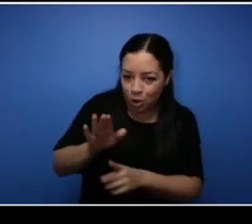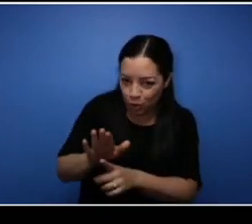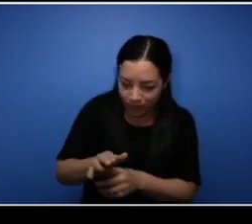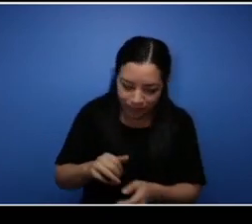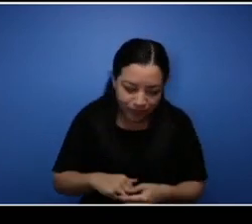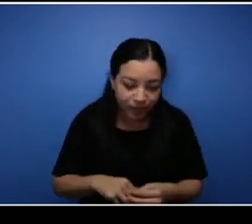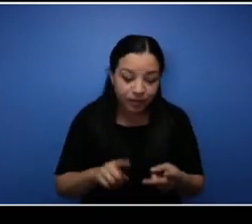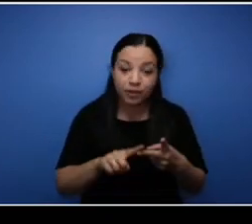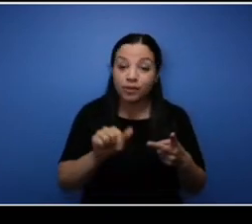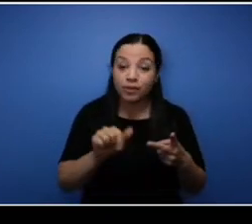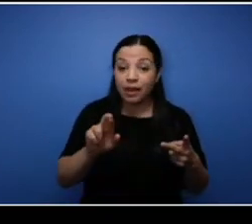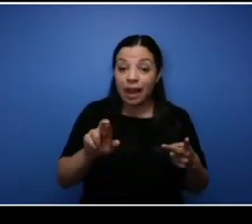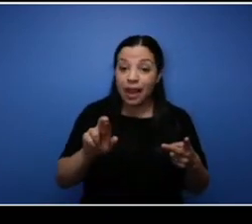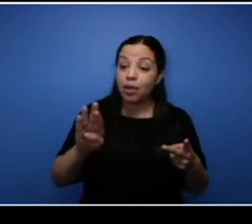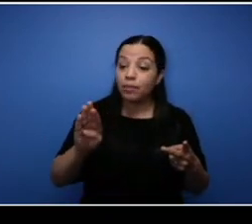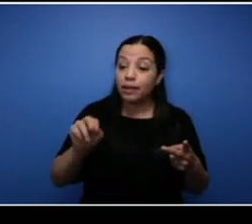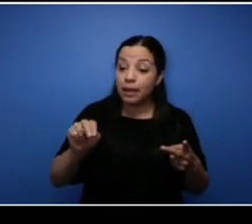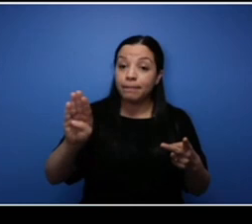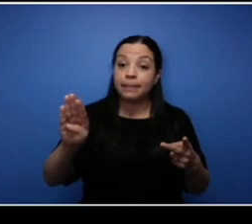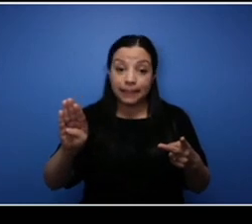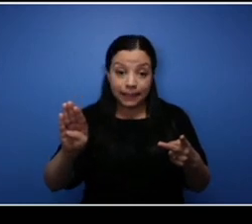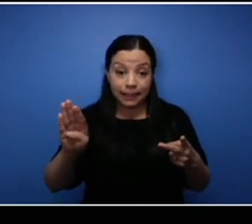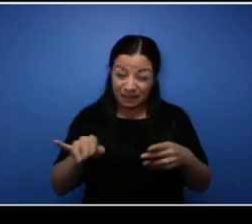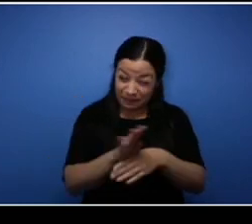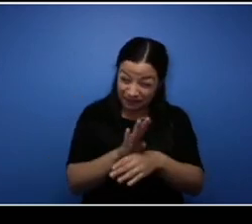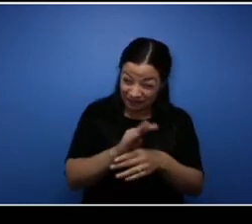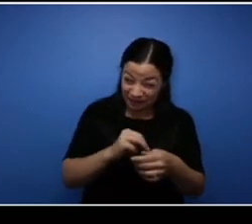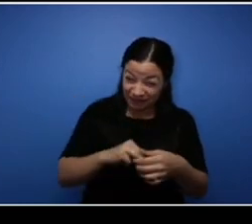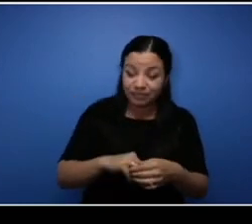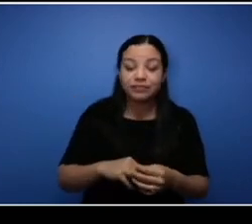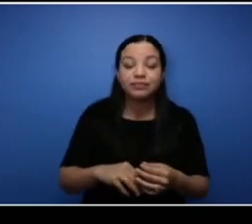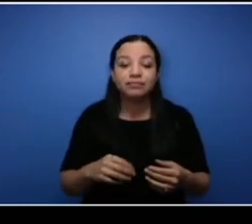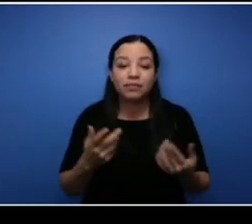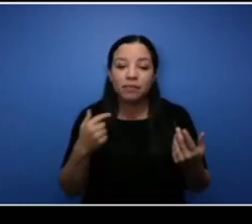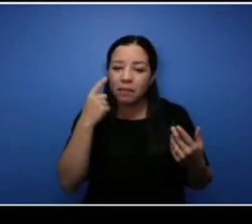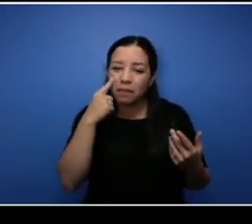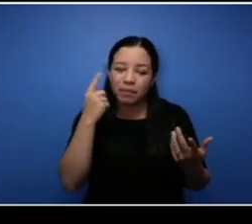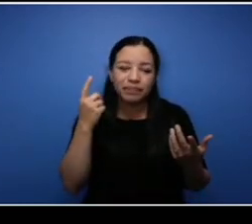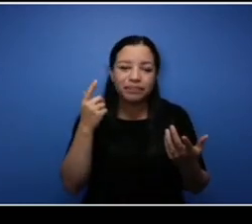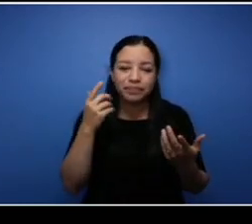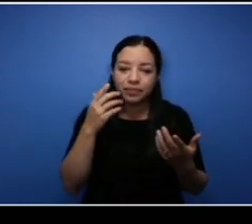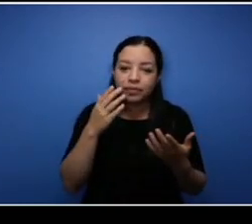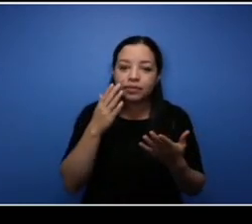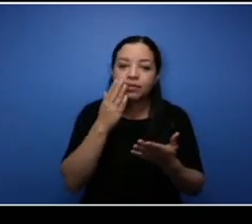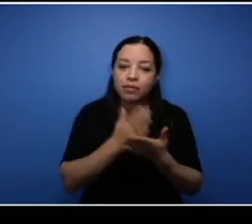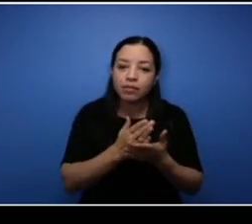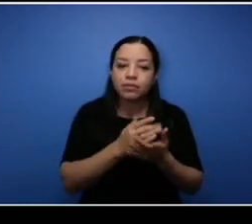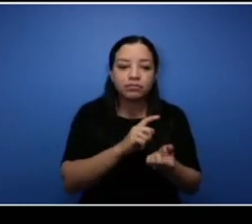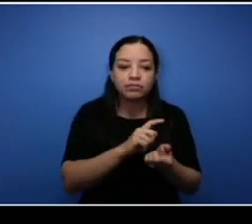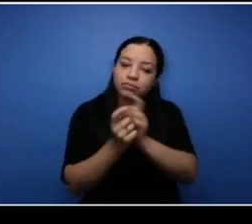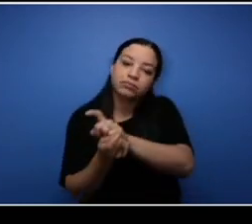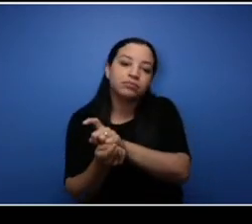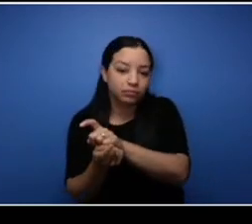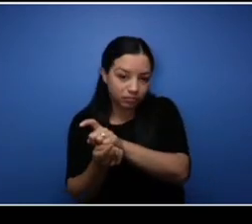you know gonna take away the Airbnb and kind of flip it, direct it towards the you know